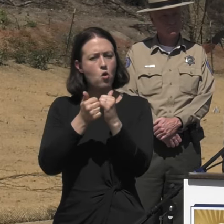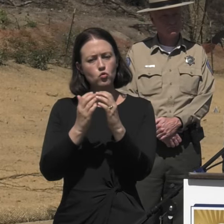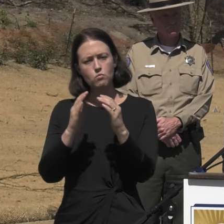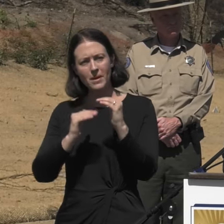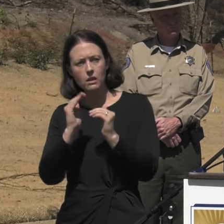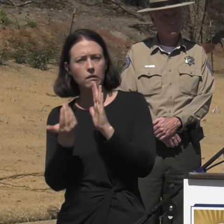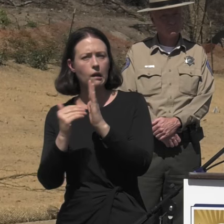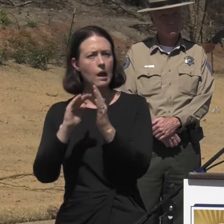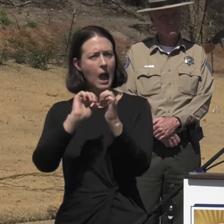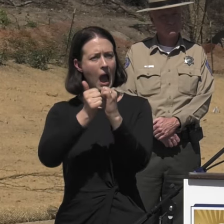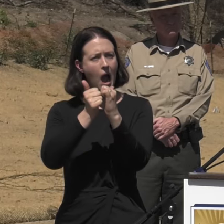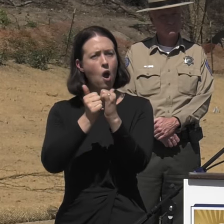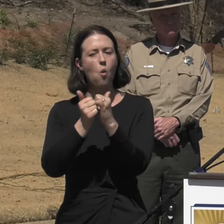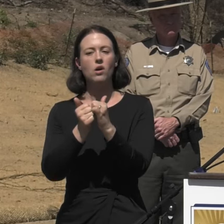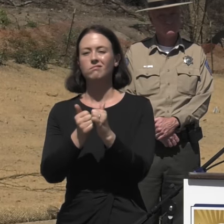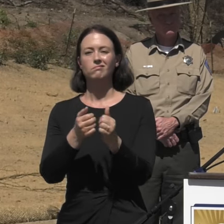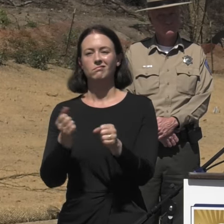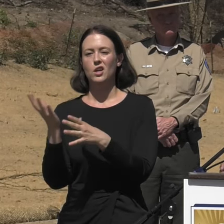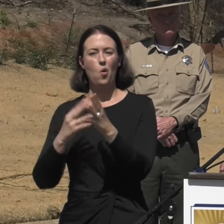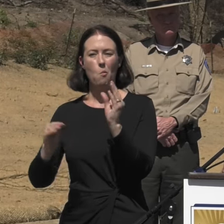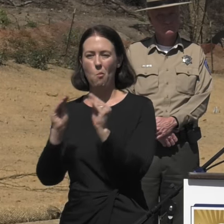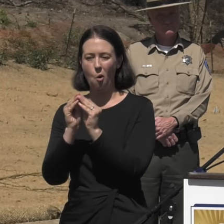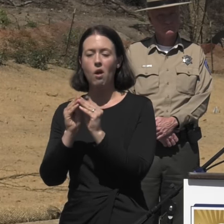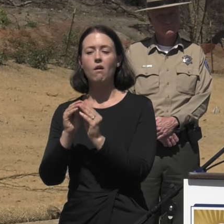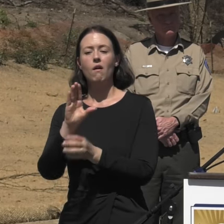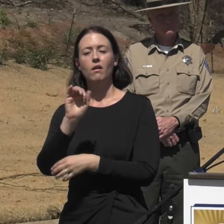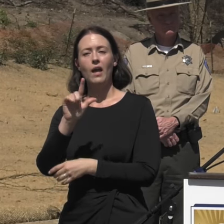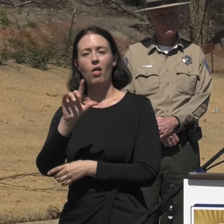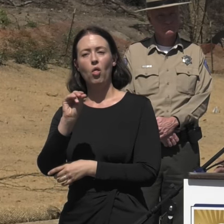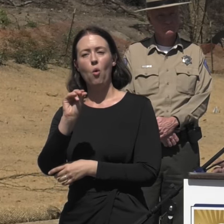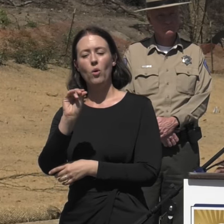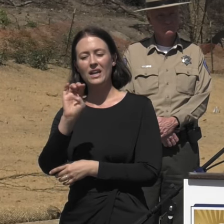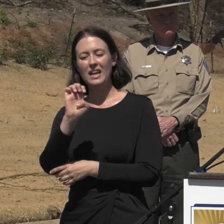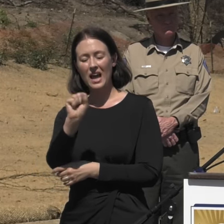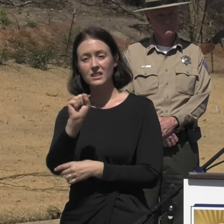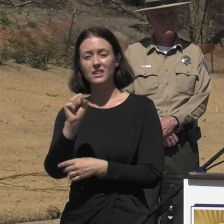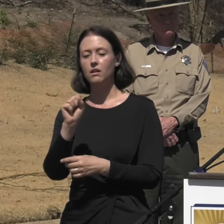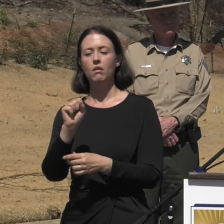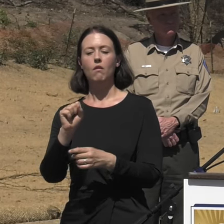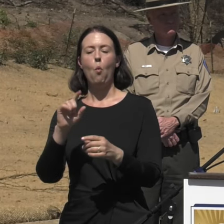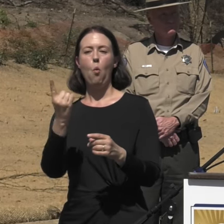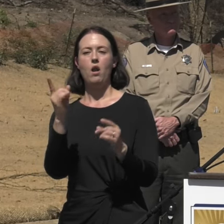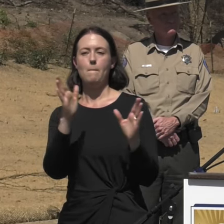Cal OES, along with Cal Recycle, introduced this program of debris removal to the county of Los Angeles,